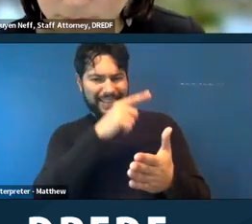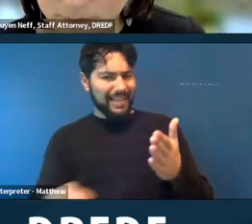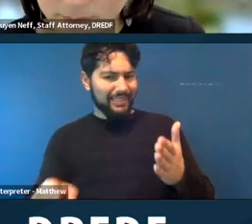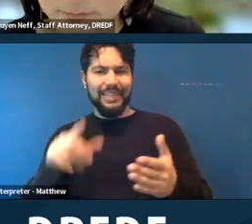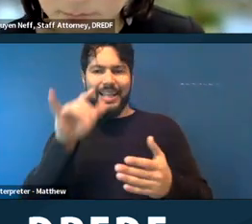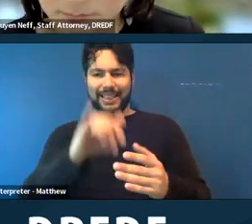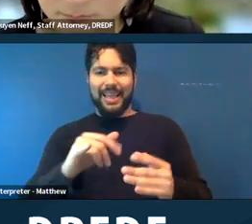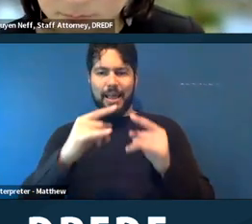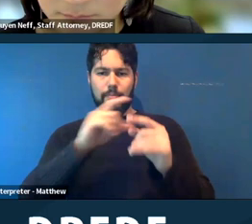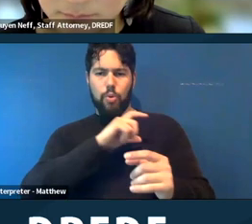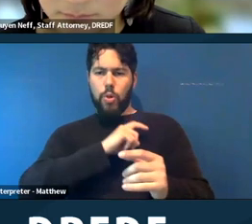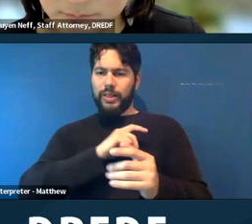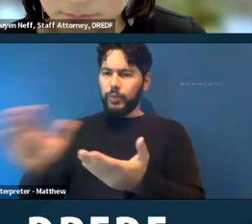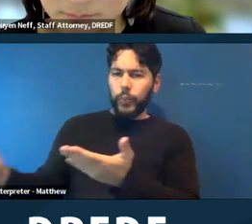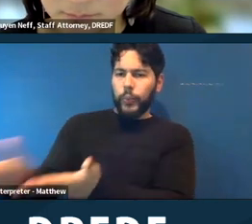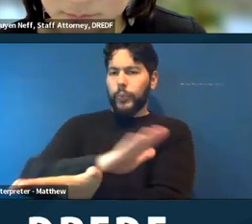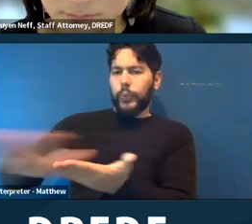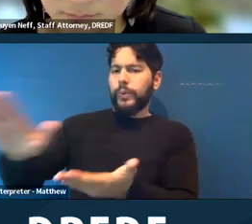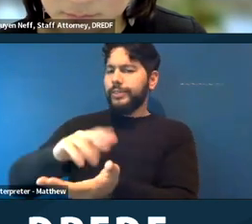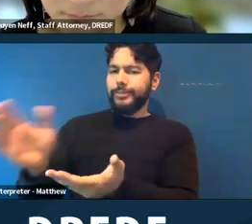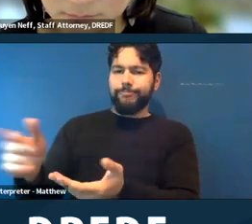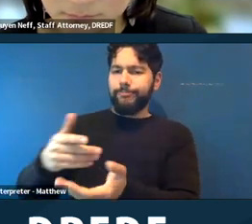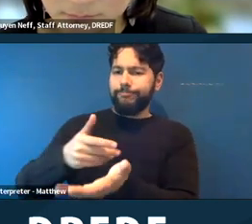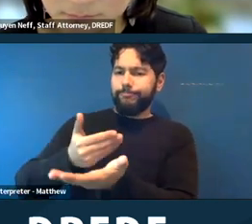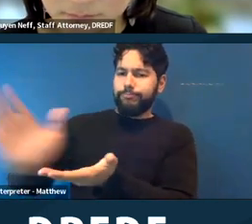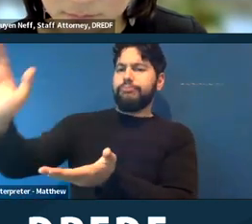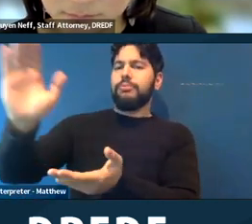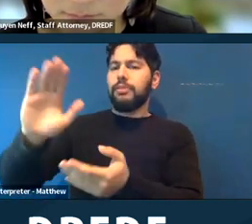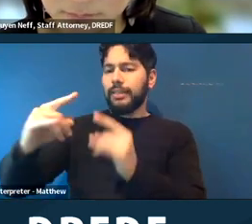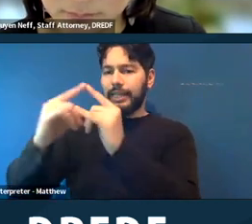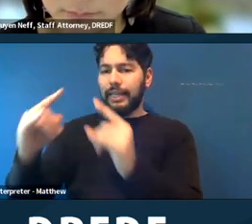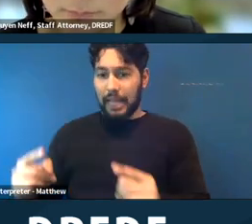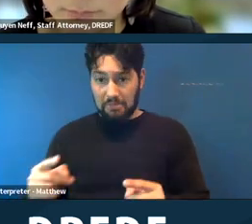do you think that's likely to be rejected on the basis that it's unreasonable or fundamentally